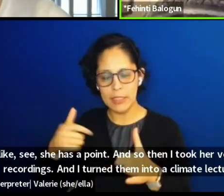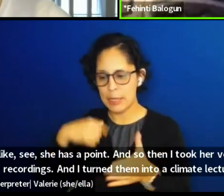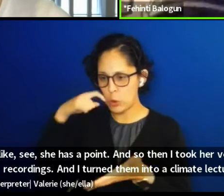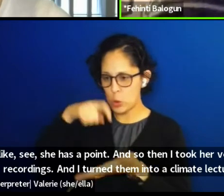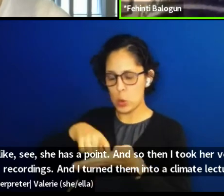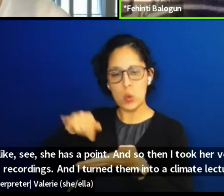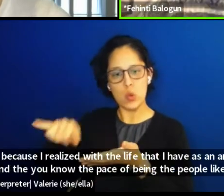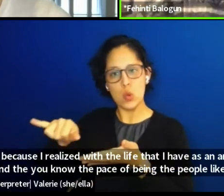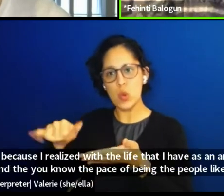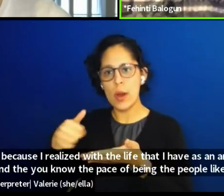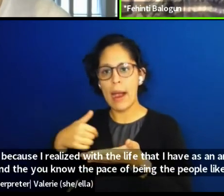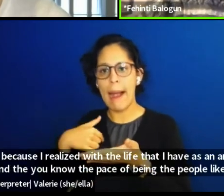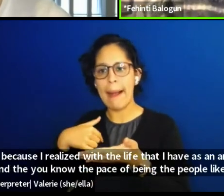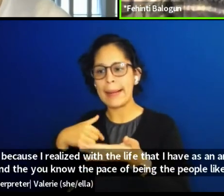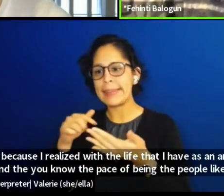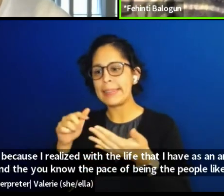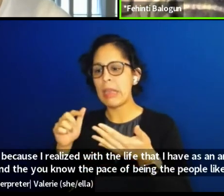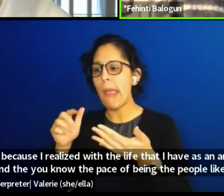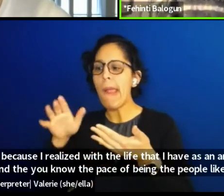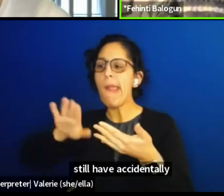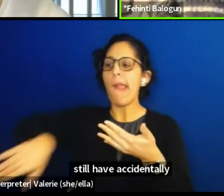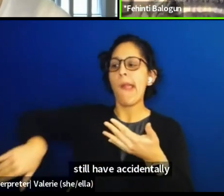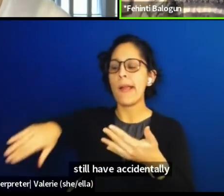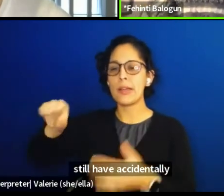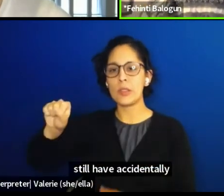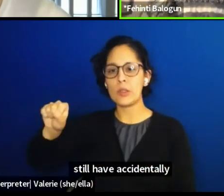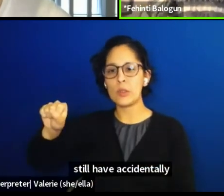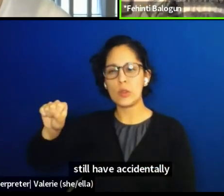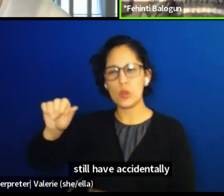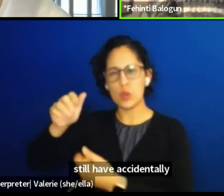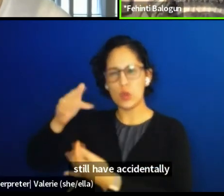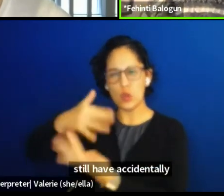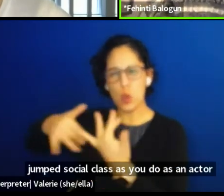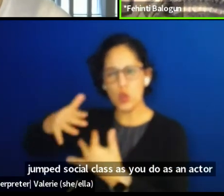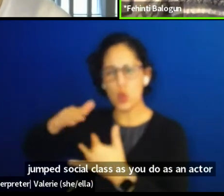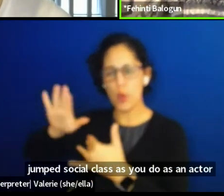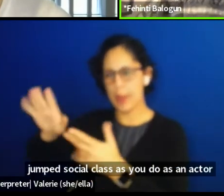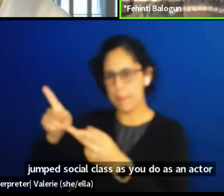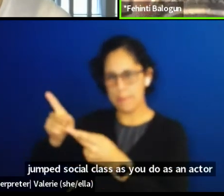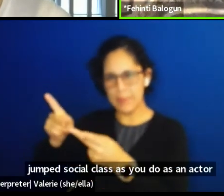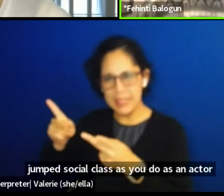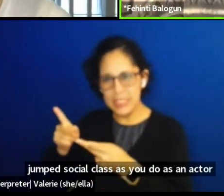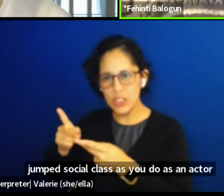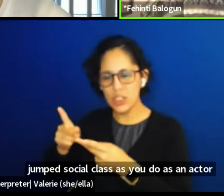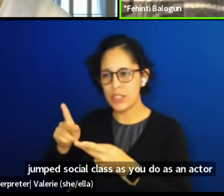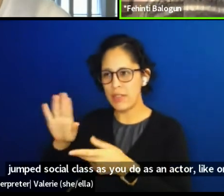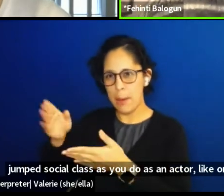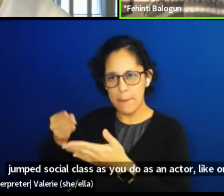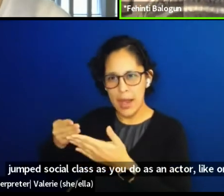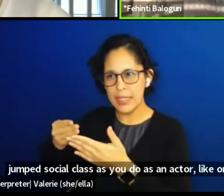As you do as an actor, like one month you're at the private member's bar. The next month you're working at the bar